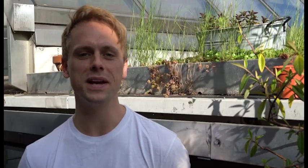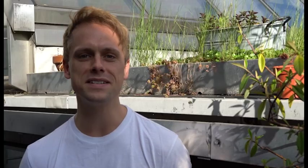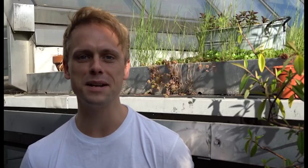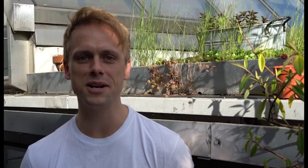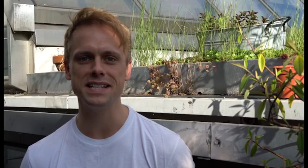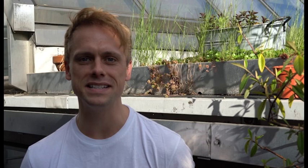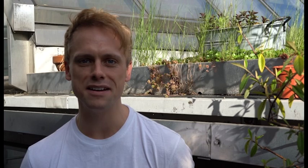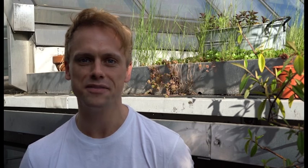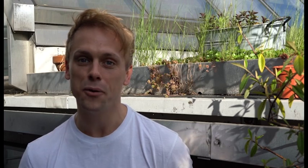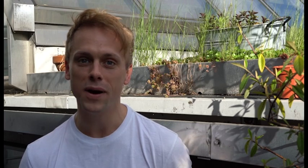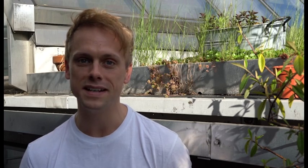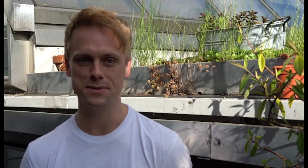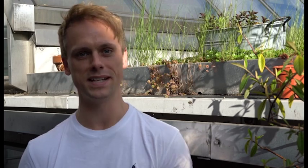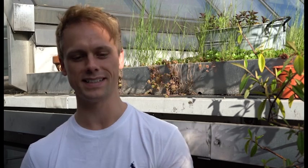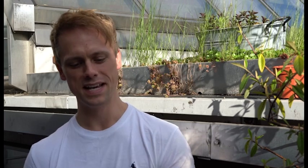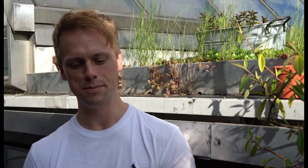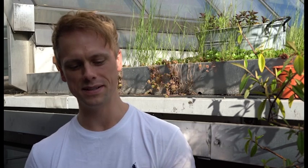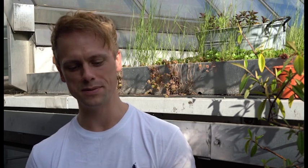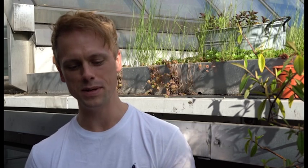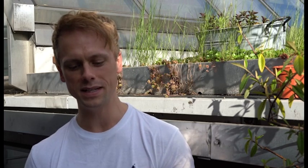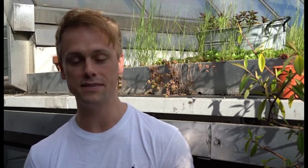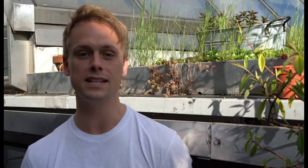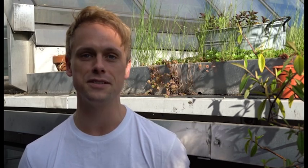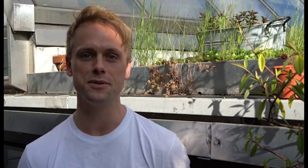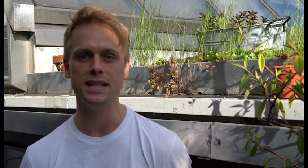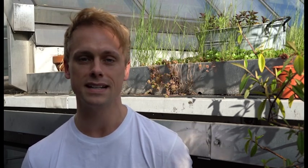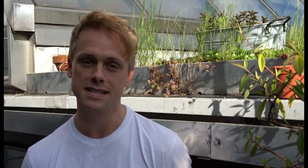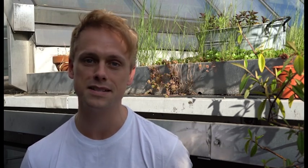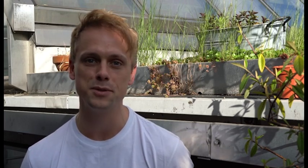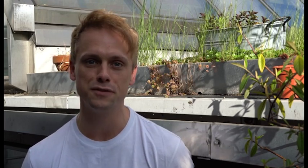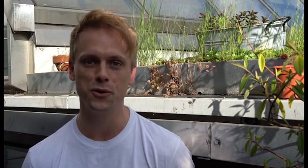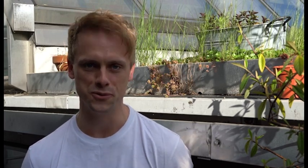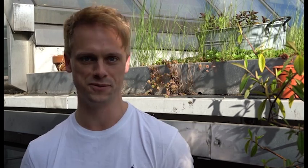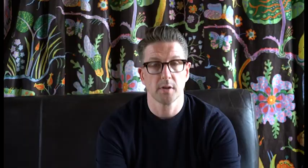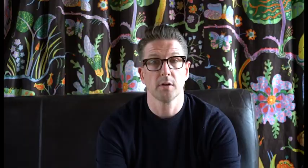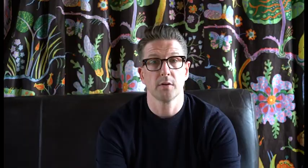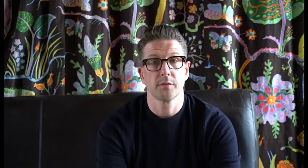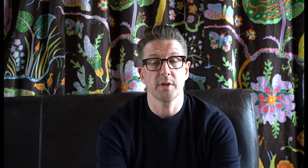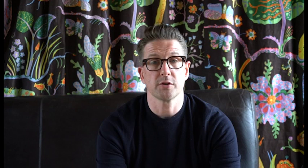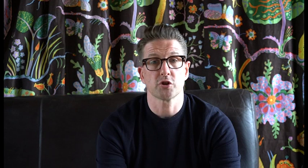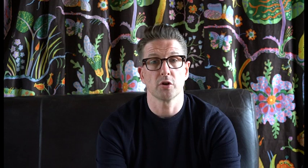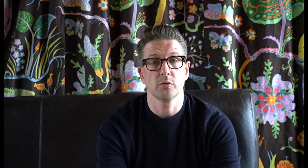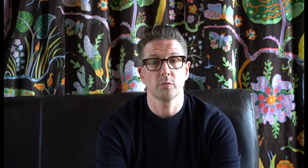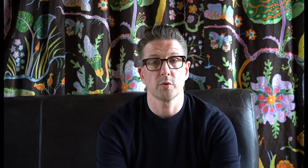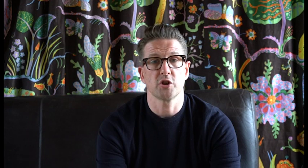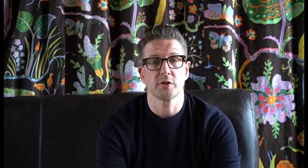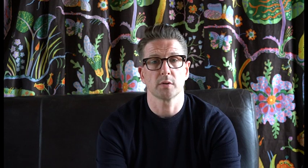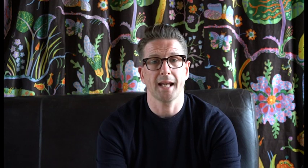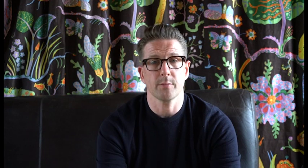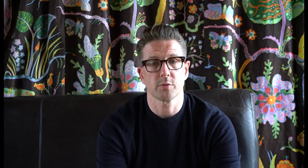We are celebrating Deaf Awareness Week because we believe that theatres should be accessible for all. For each show we schedule a